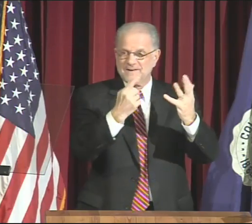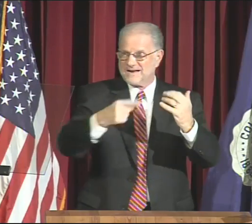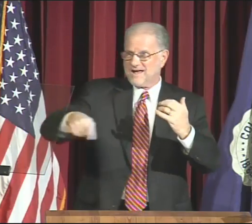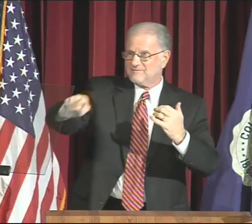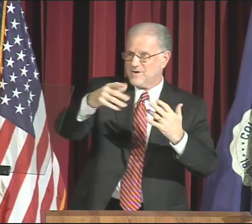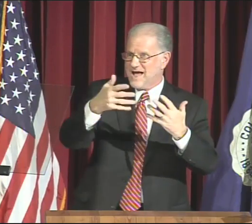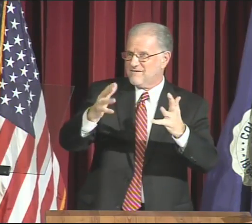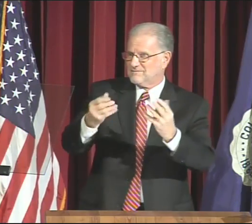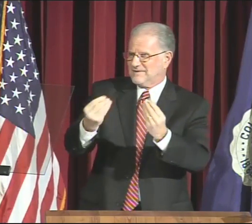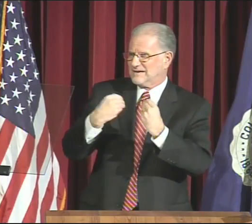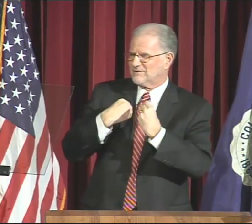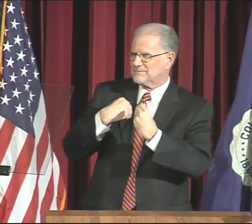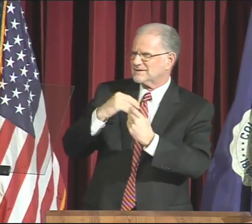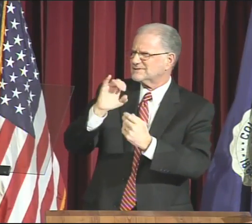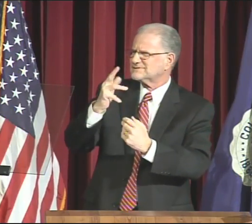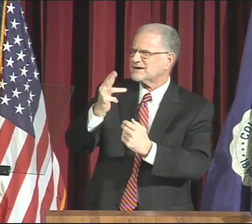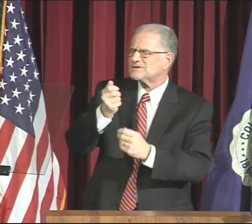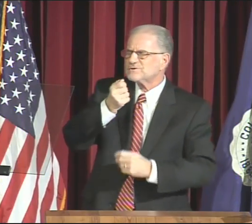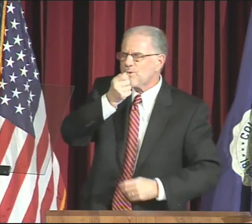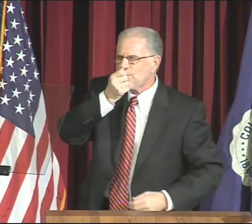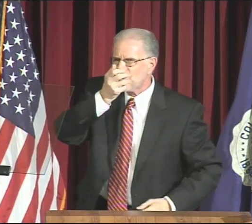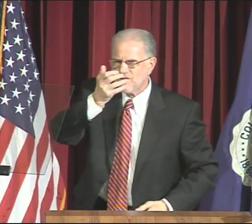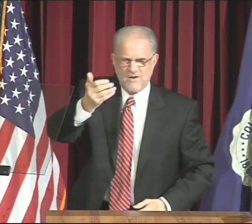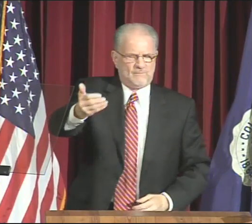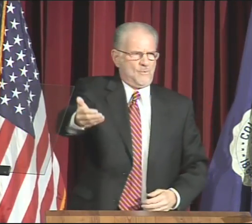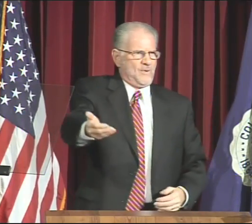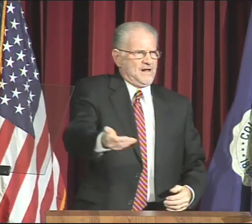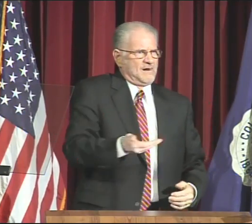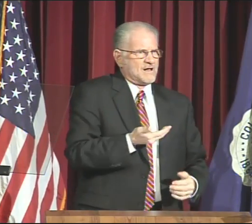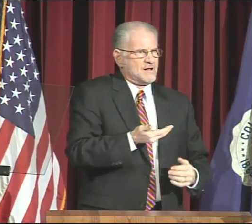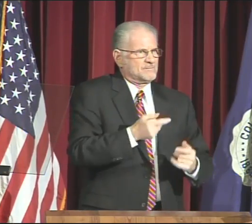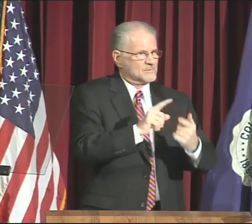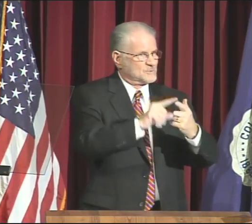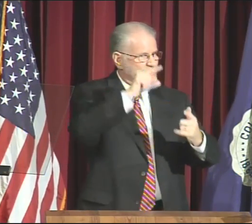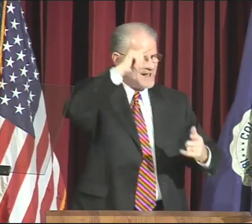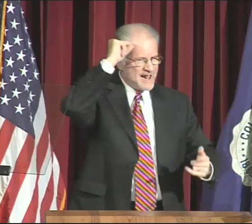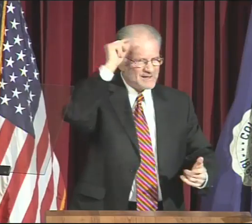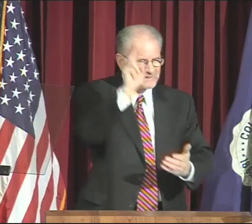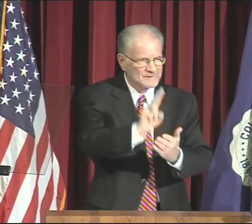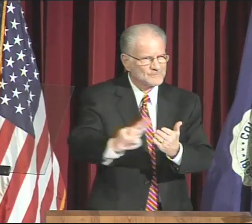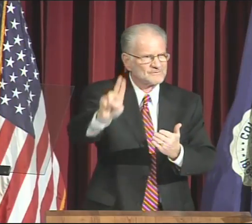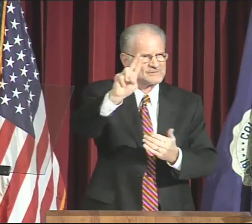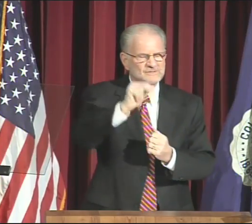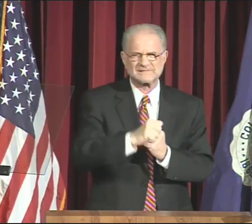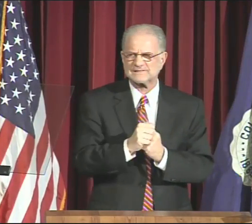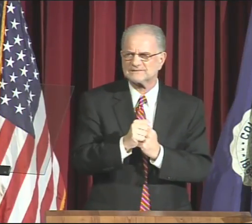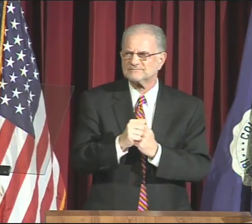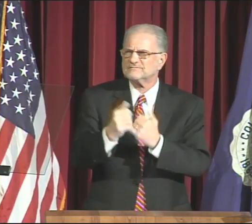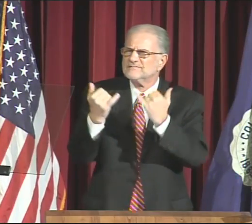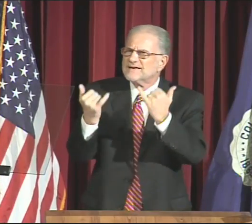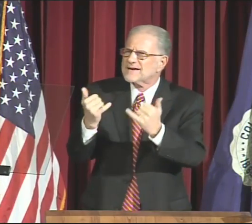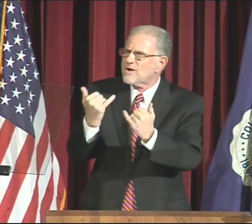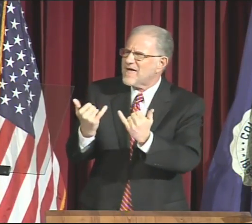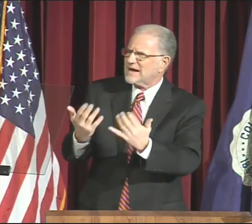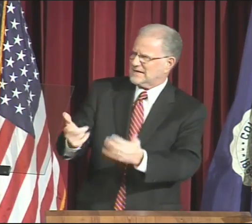So many of you have given me such a warm welcome